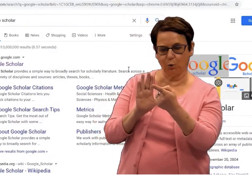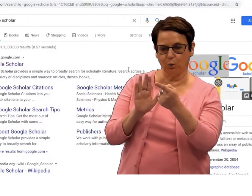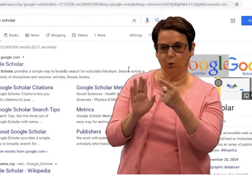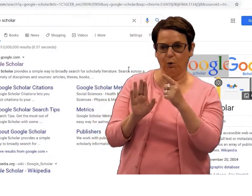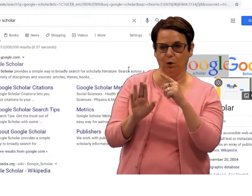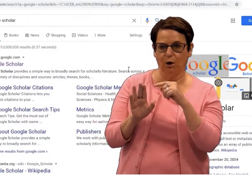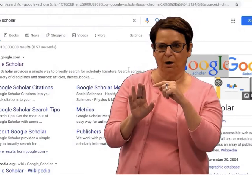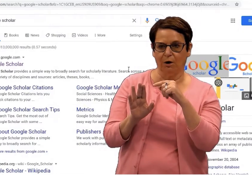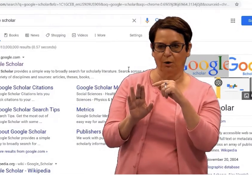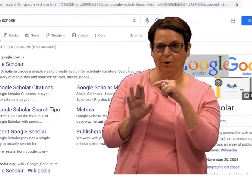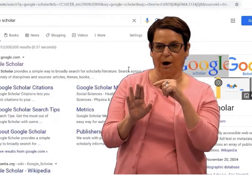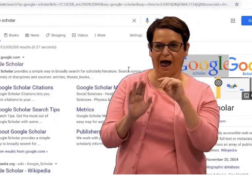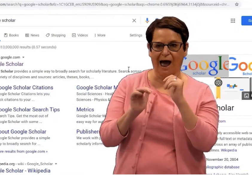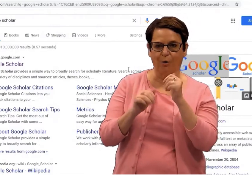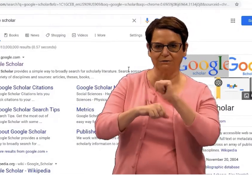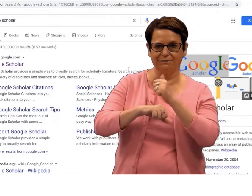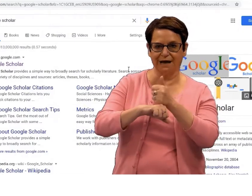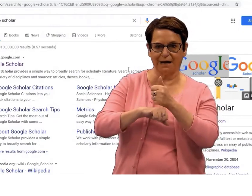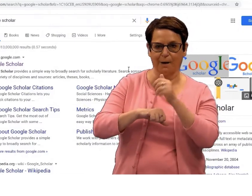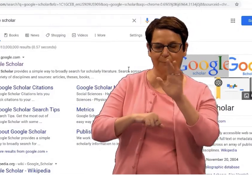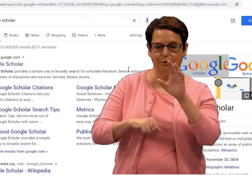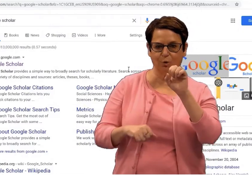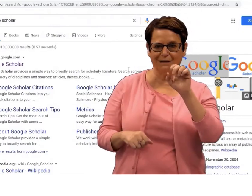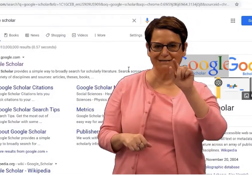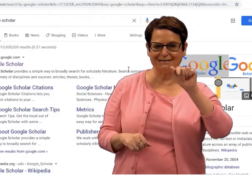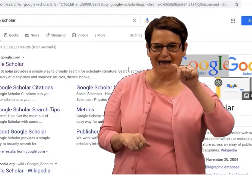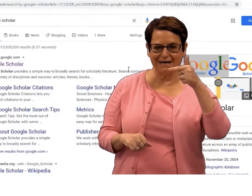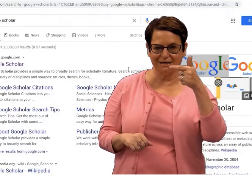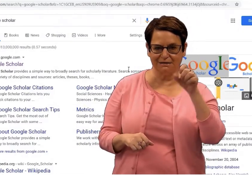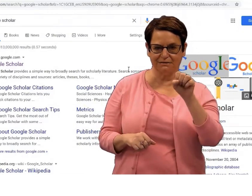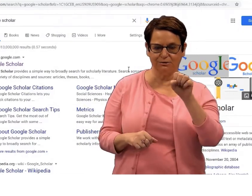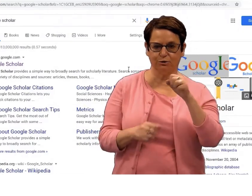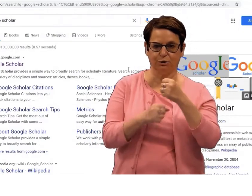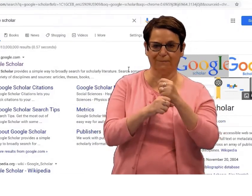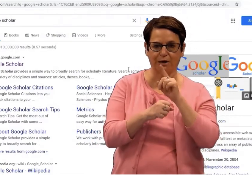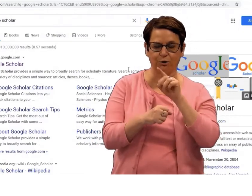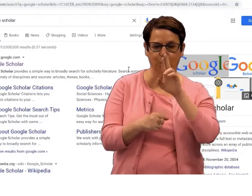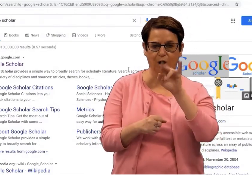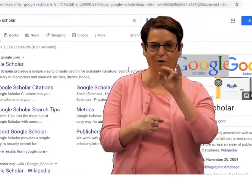I will show you how to configure your settings